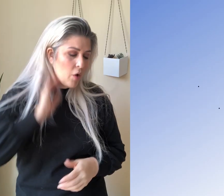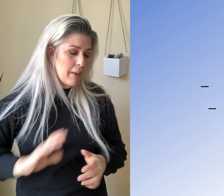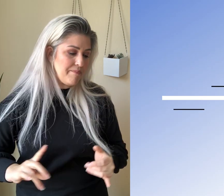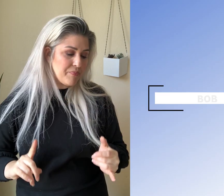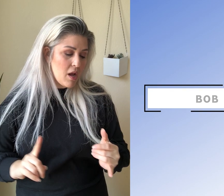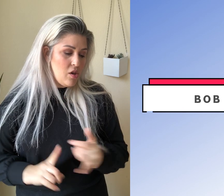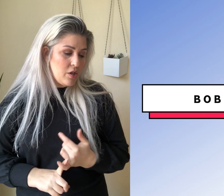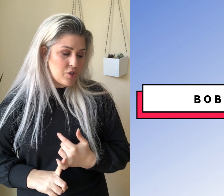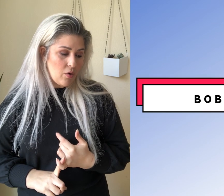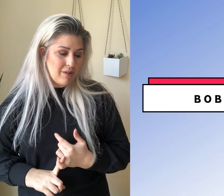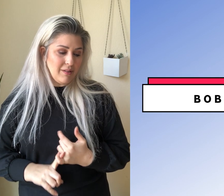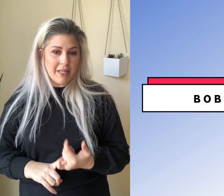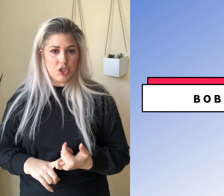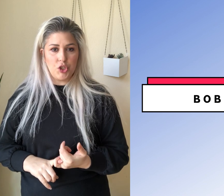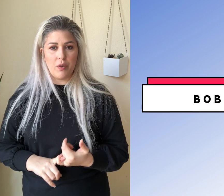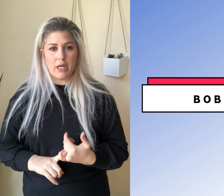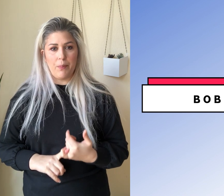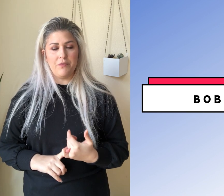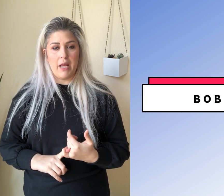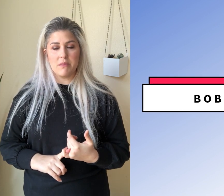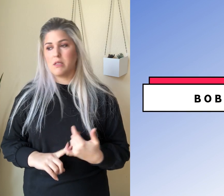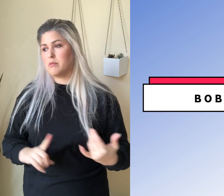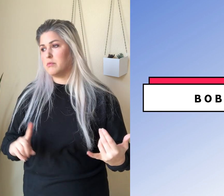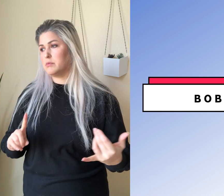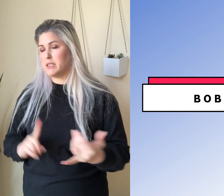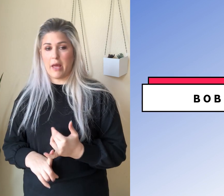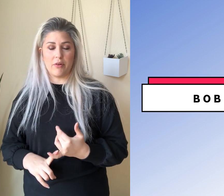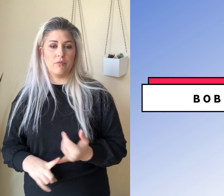Okay, so let's do a couple of names together.